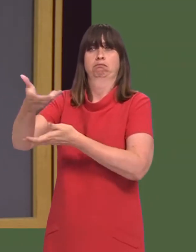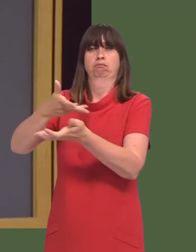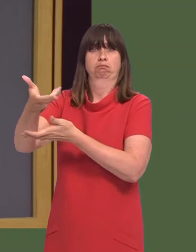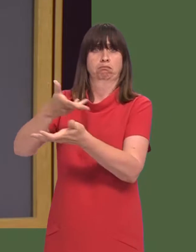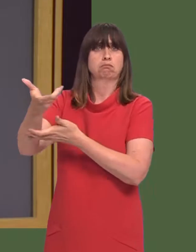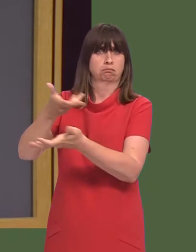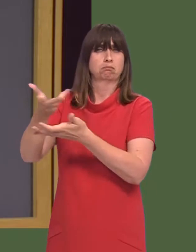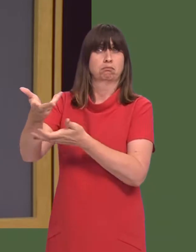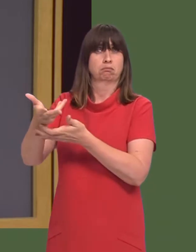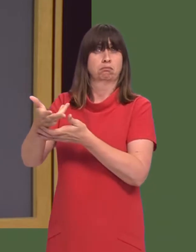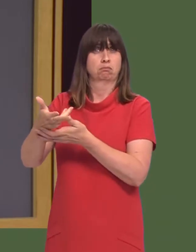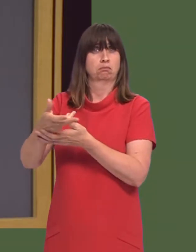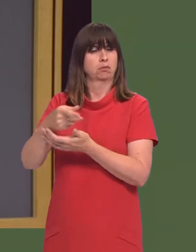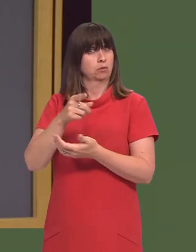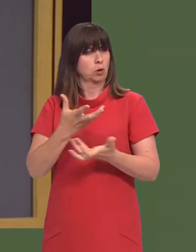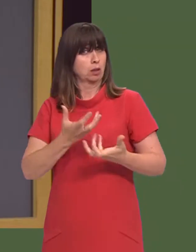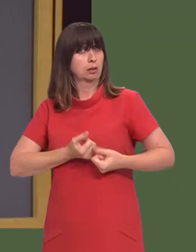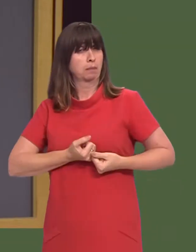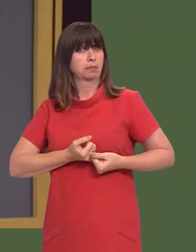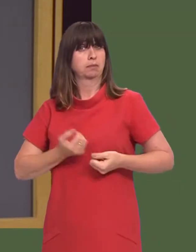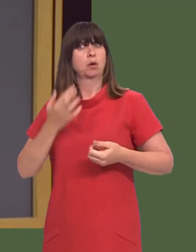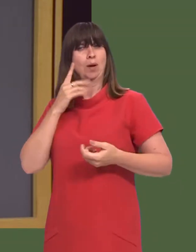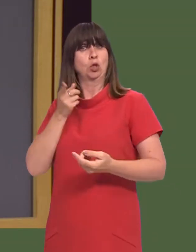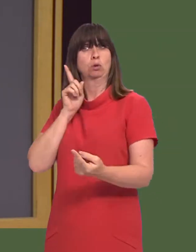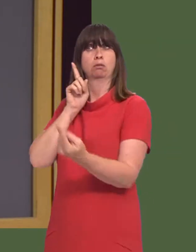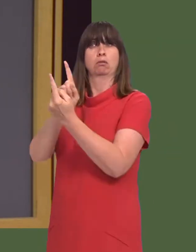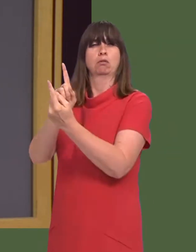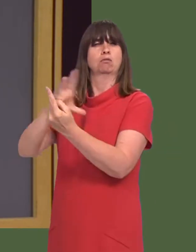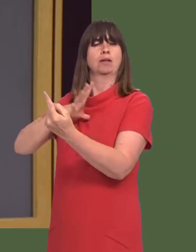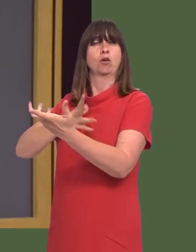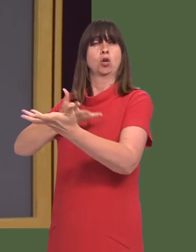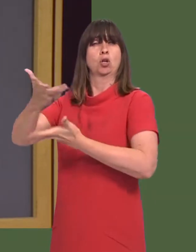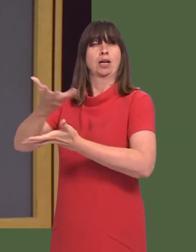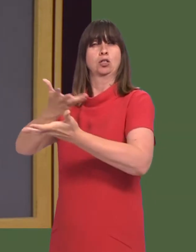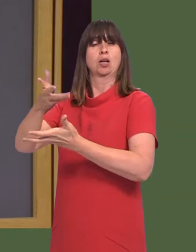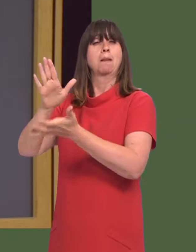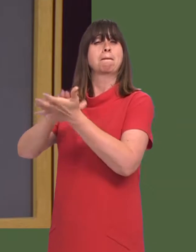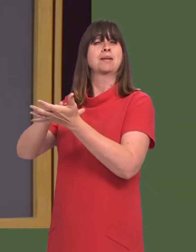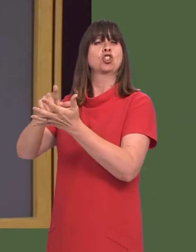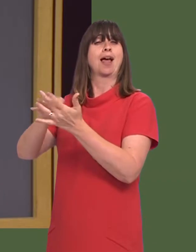access to it, but does he not accept that, when you go into a negotiation, like Michel